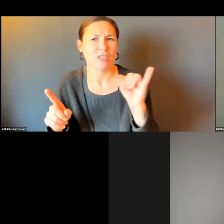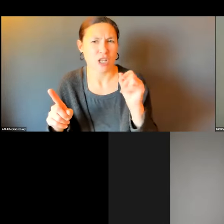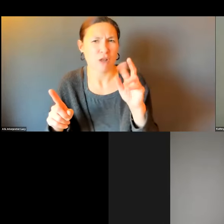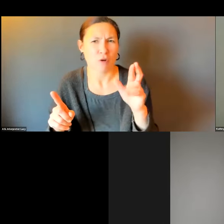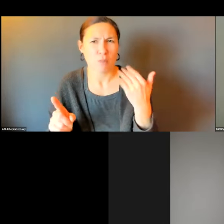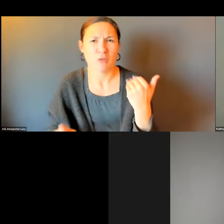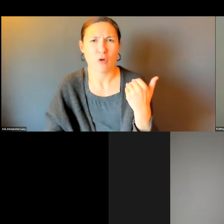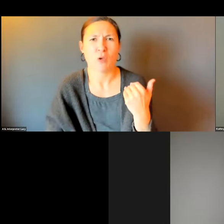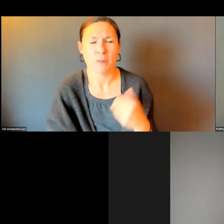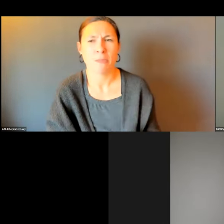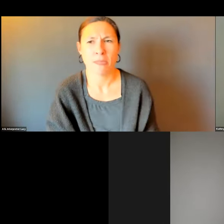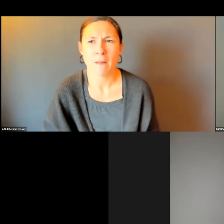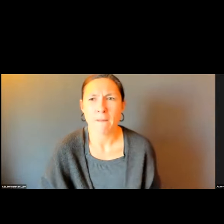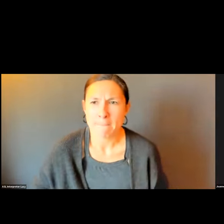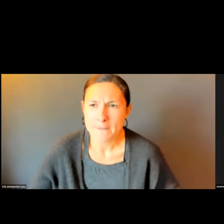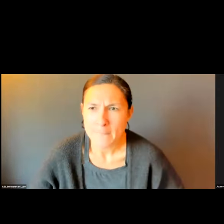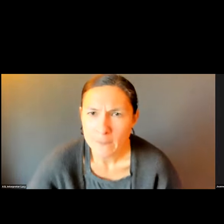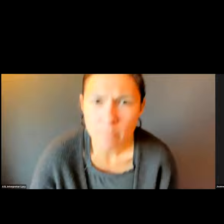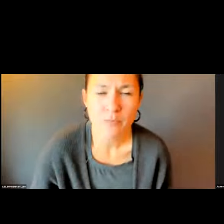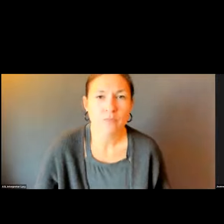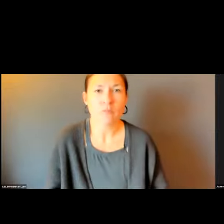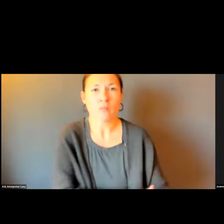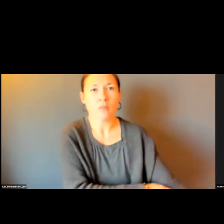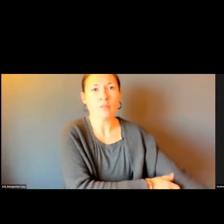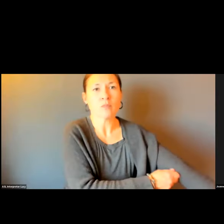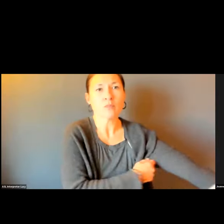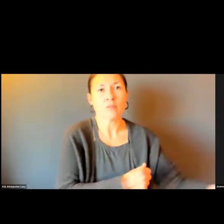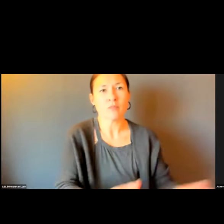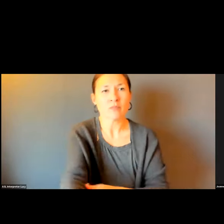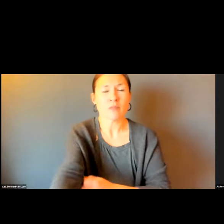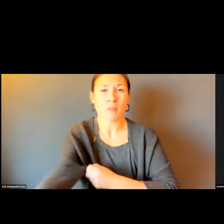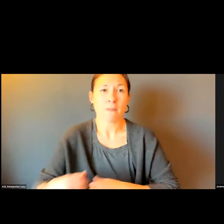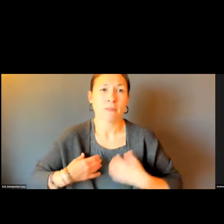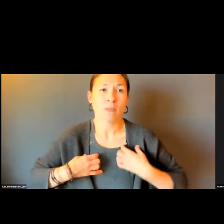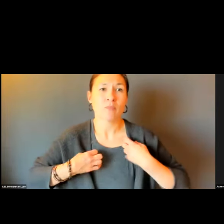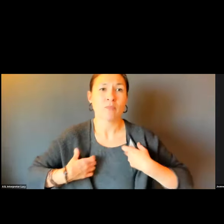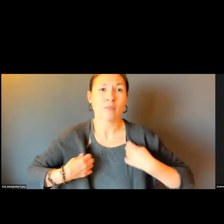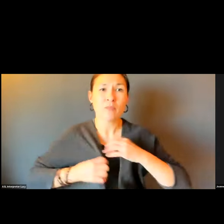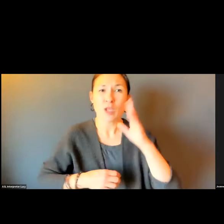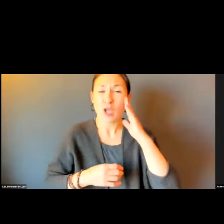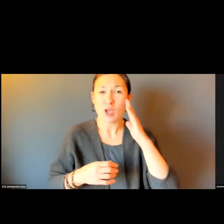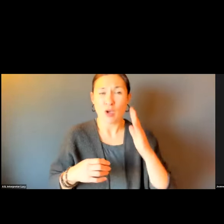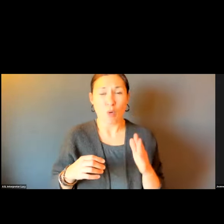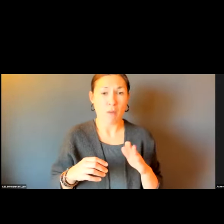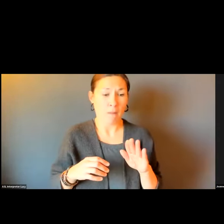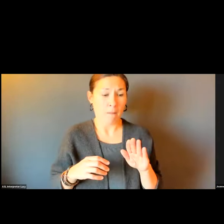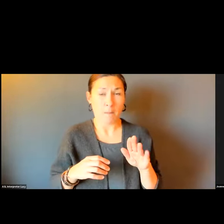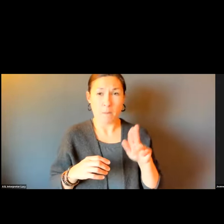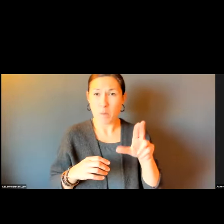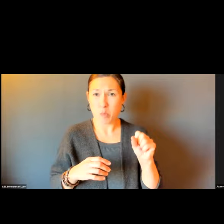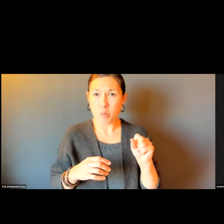I TALK TO JENNIFER ABOUT IT.